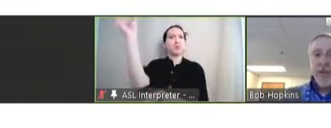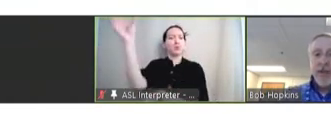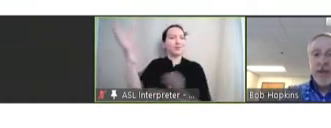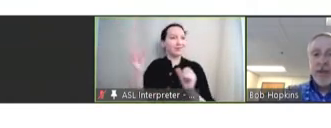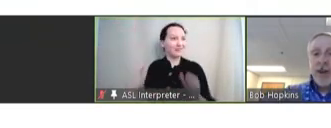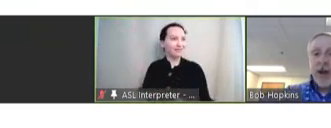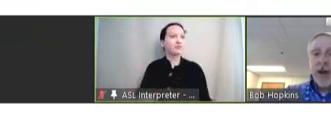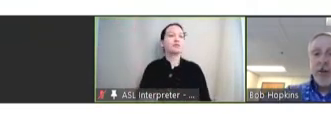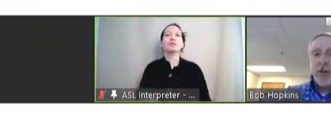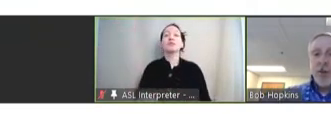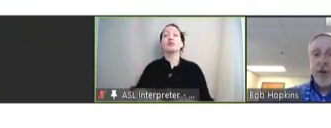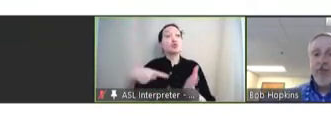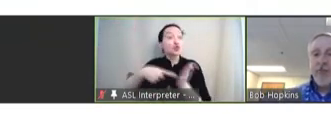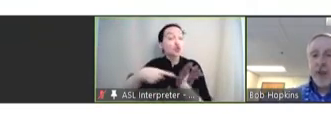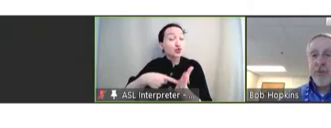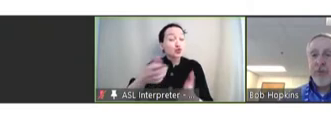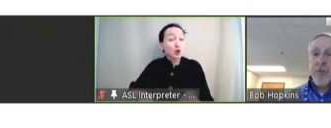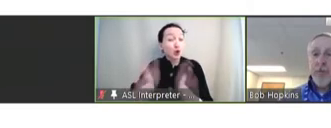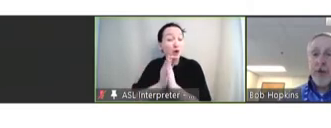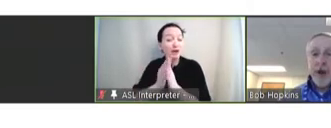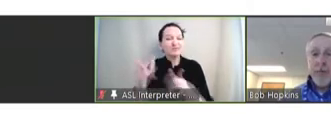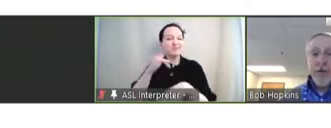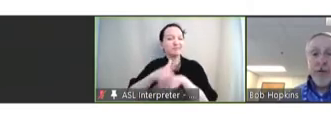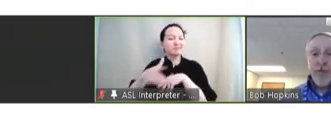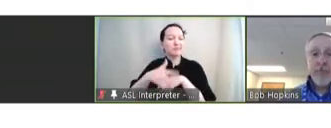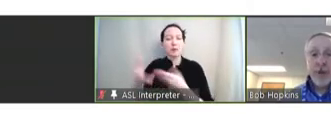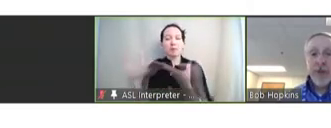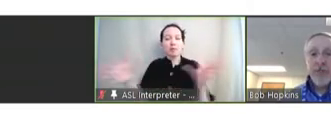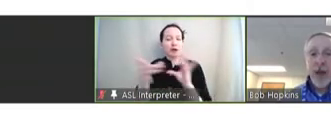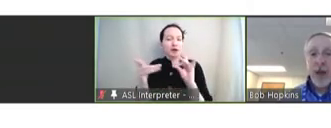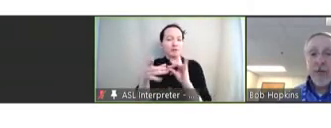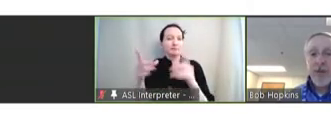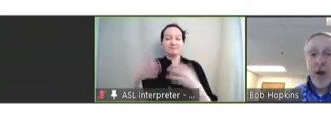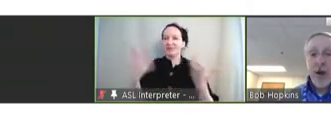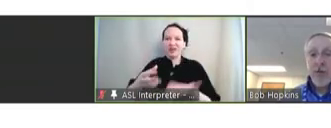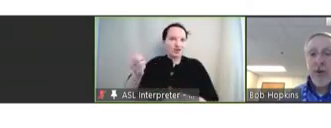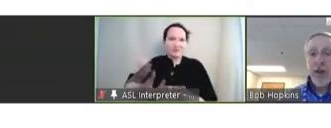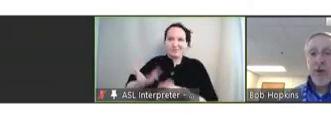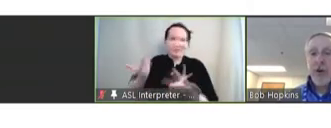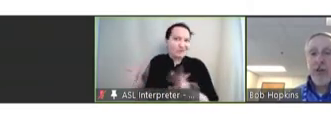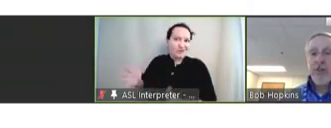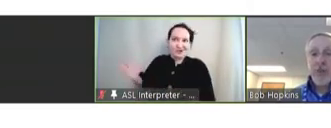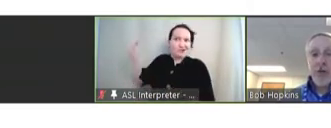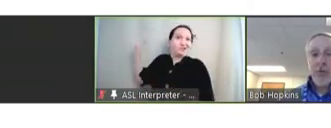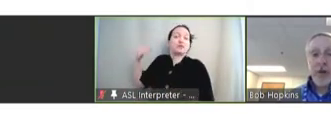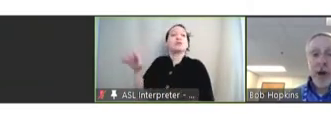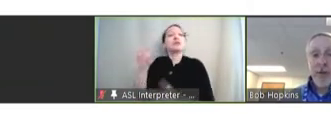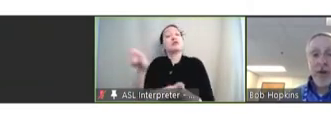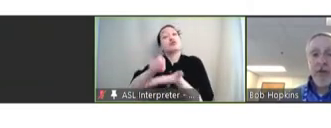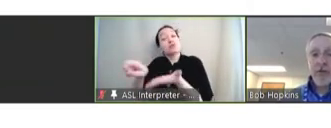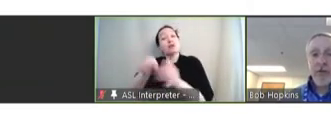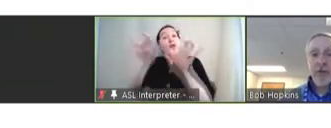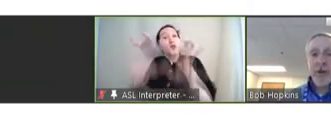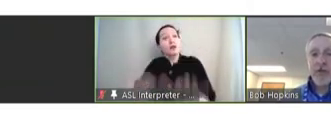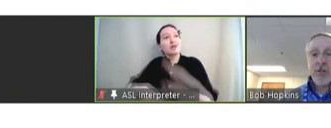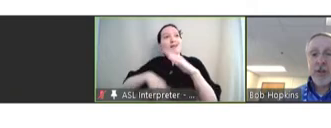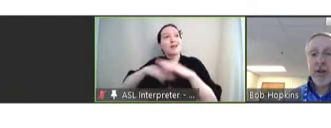The deadline to request a space for public comment during this meeting has passed. However, anyone can submit a written comment of up to three pages in length